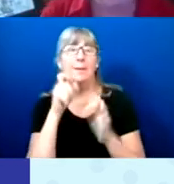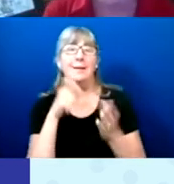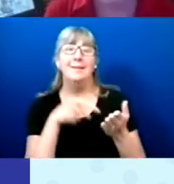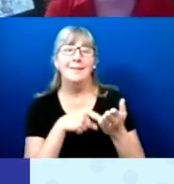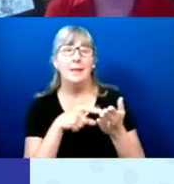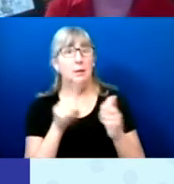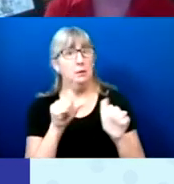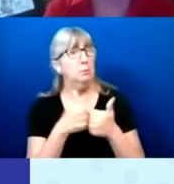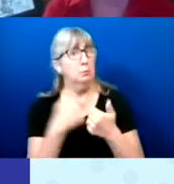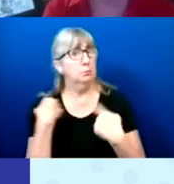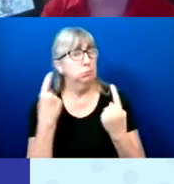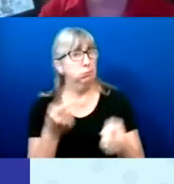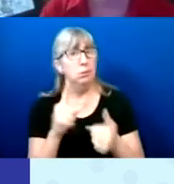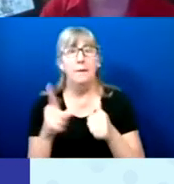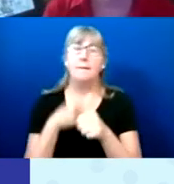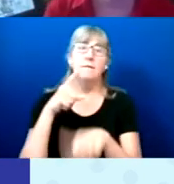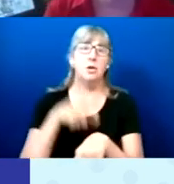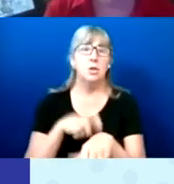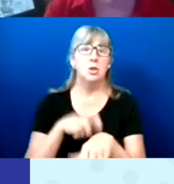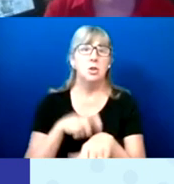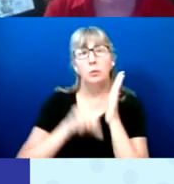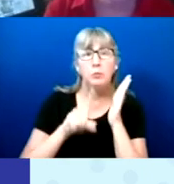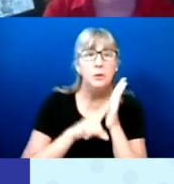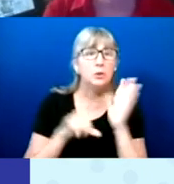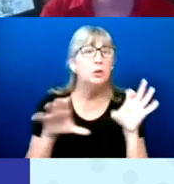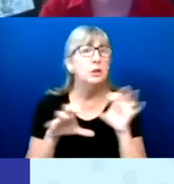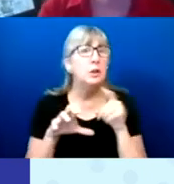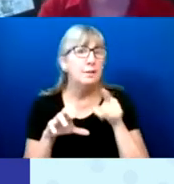This is the first time we've taken research and done it this way.